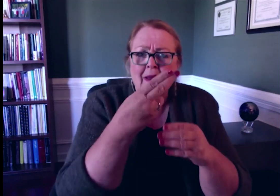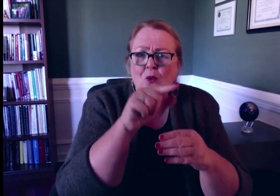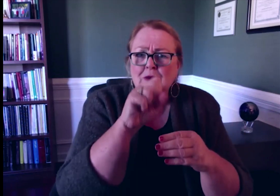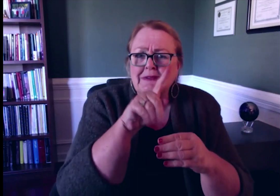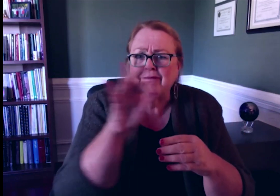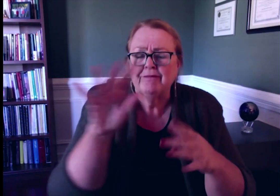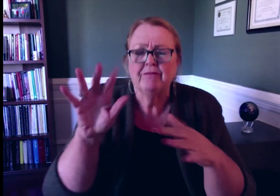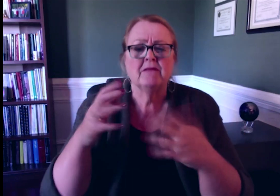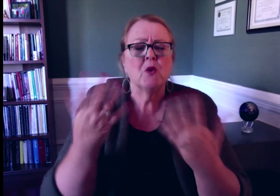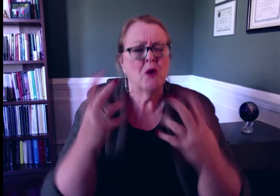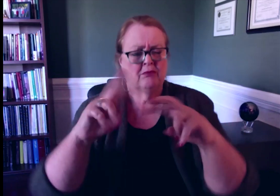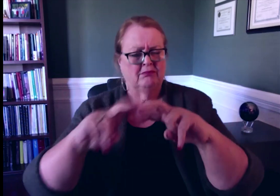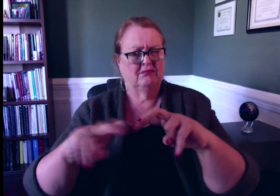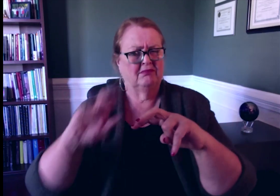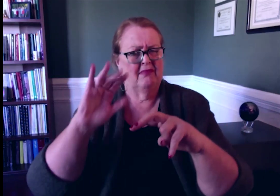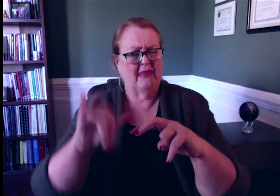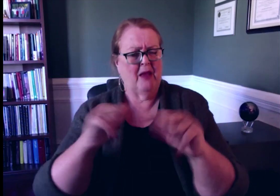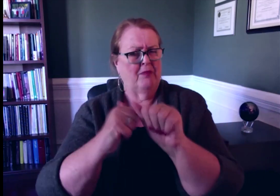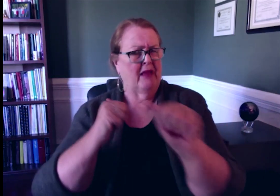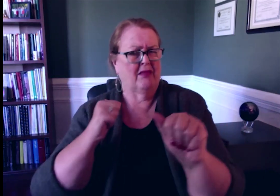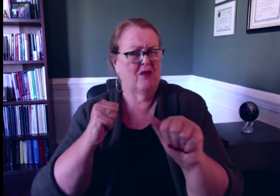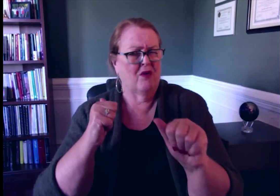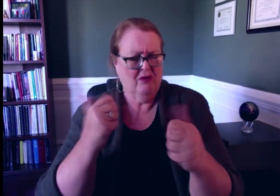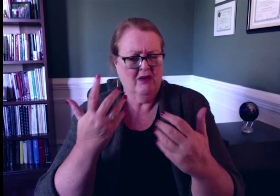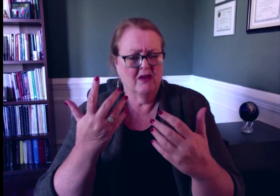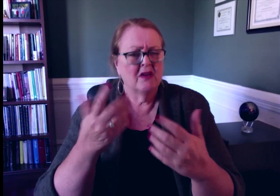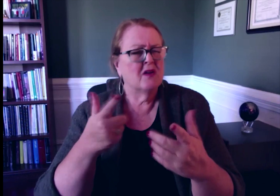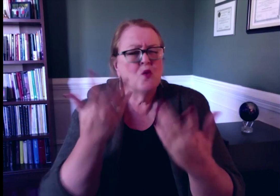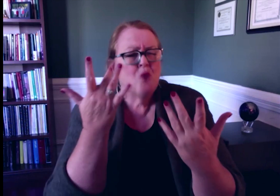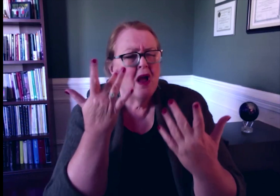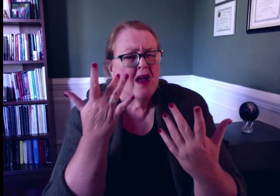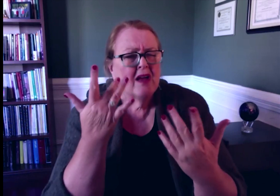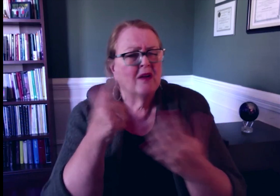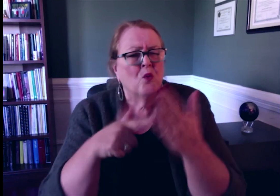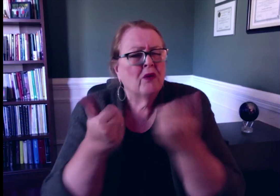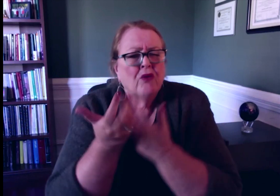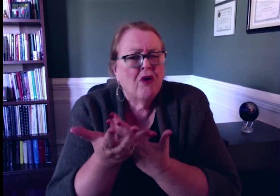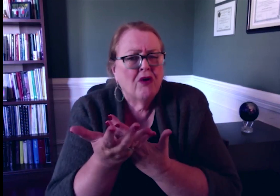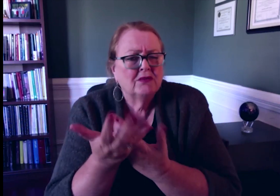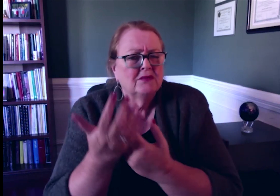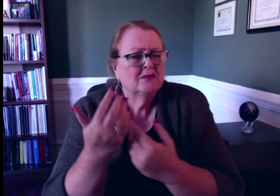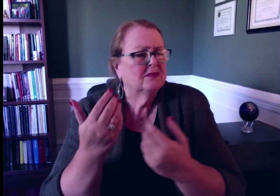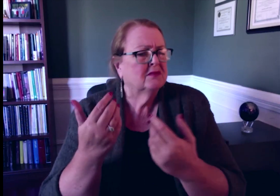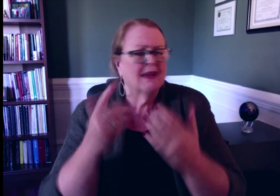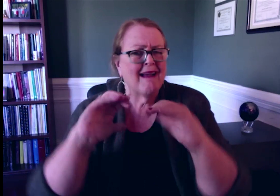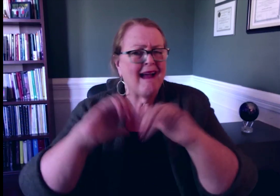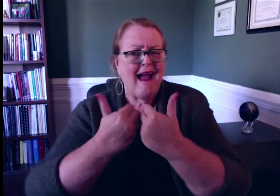impacts to staff processes that require additional time and attention. So, backlog in rating can create a risk--we want to understand what are its causes, and